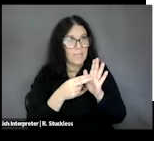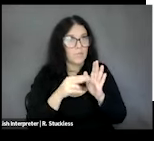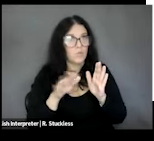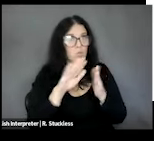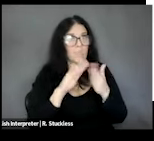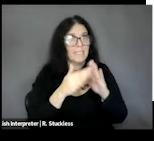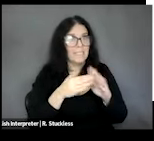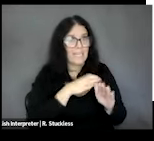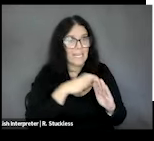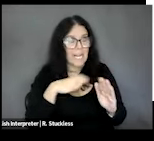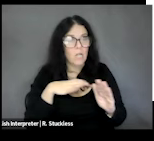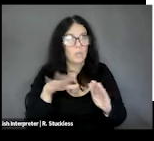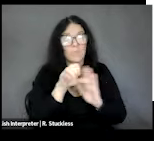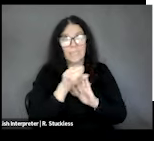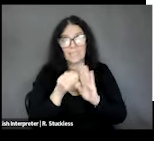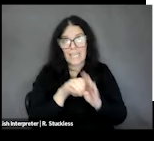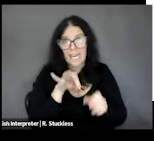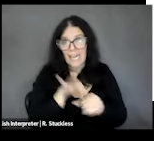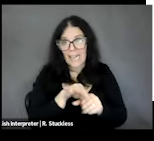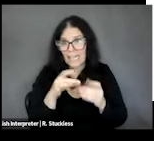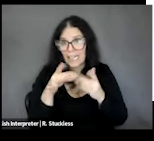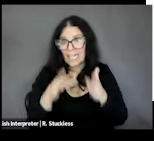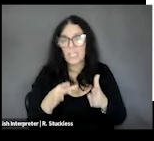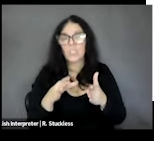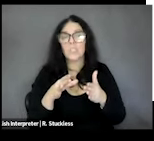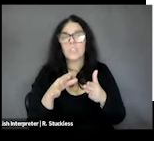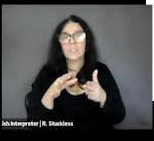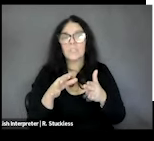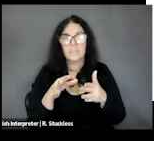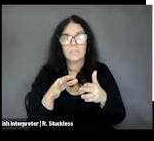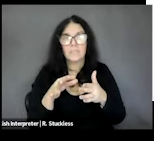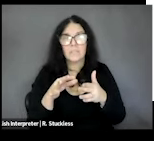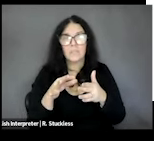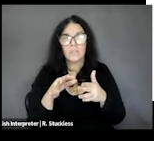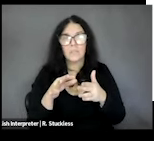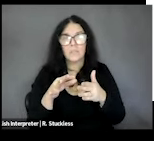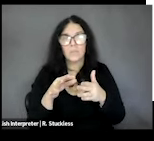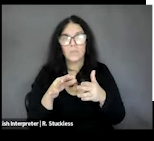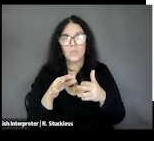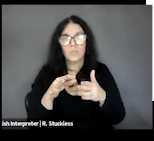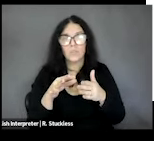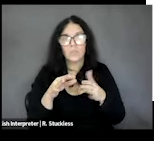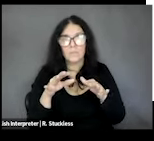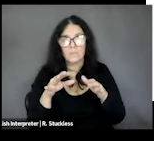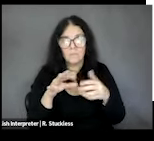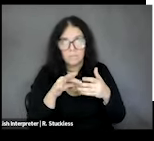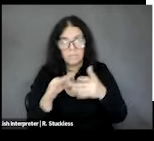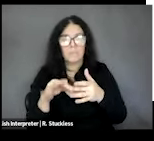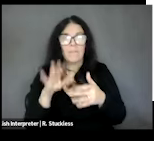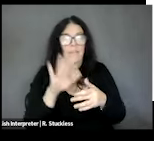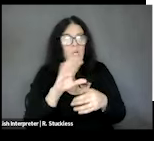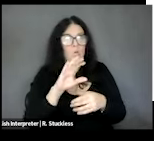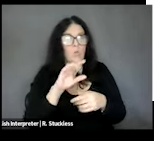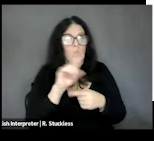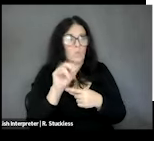members, your state elected leaders to reform their zoning laws to make sure that spaces